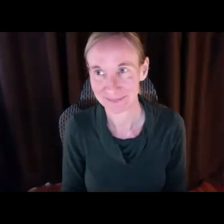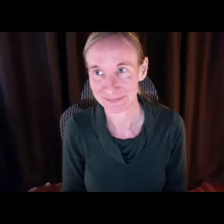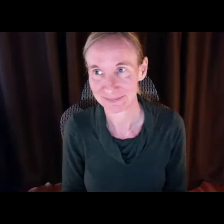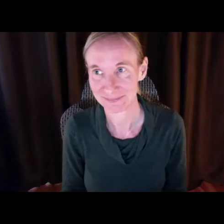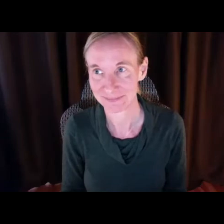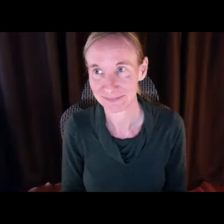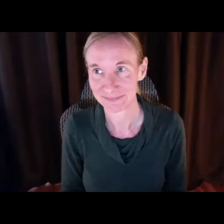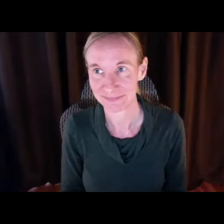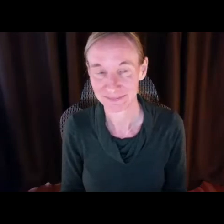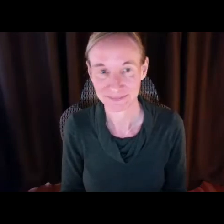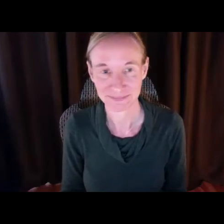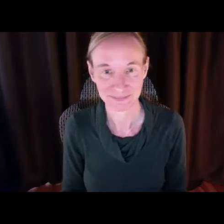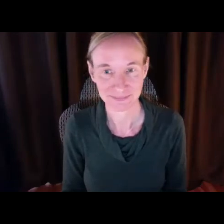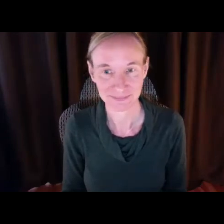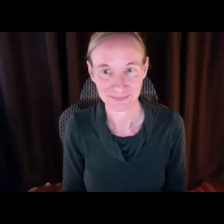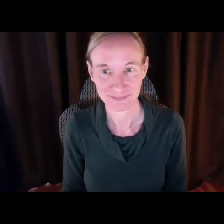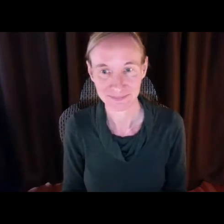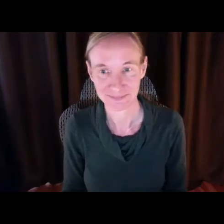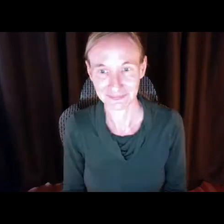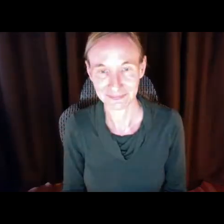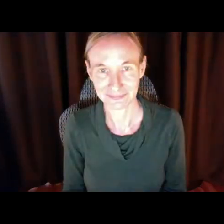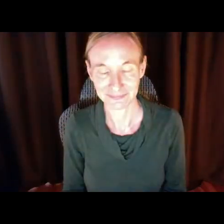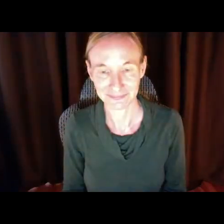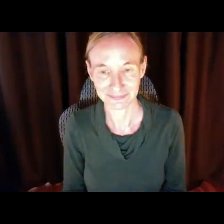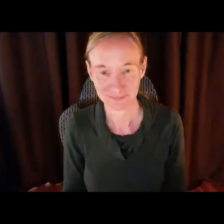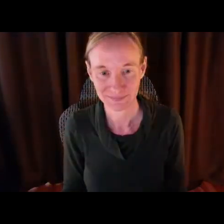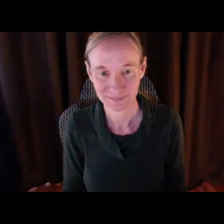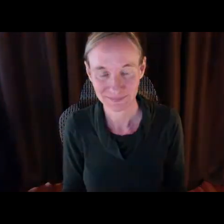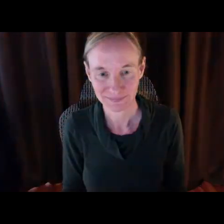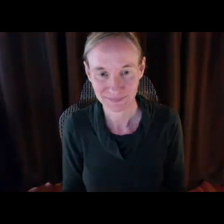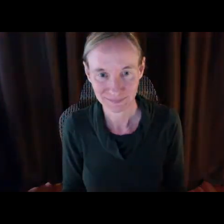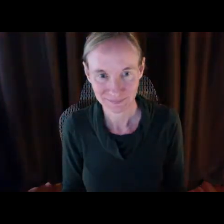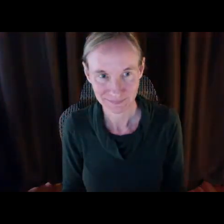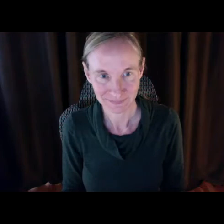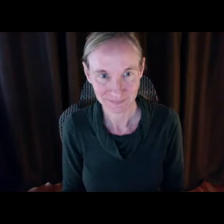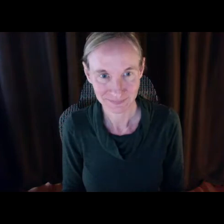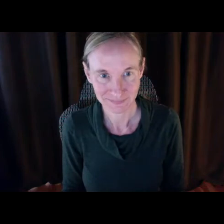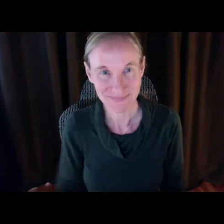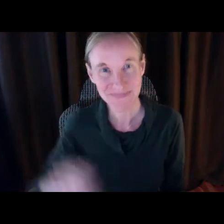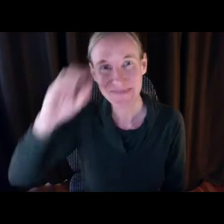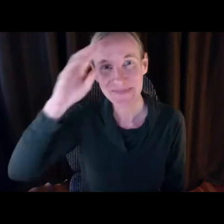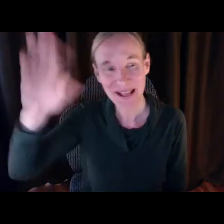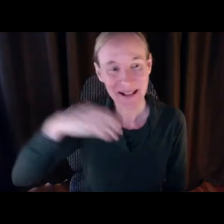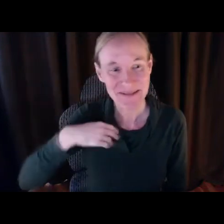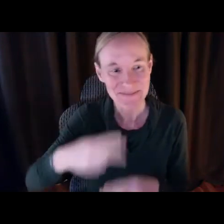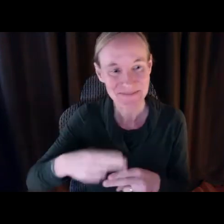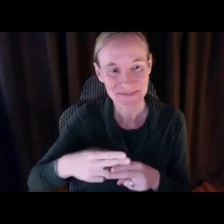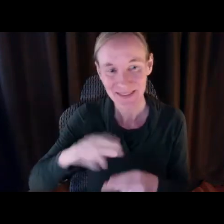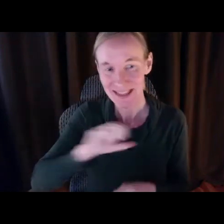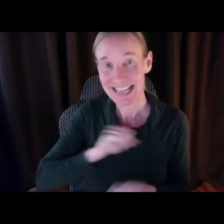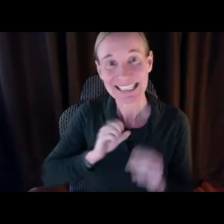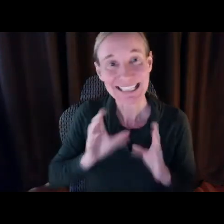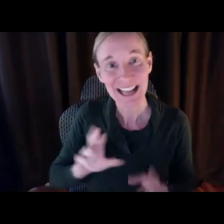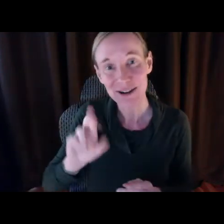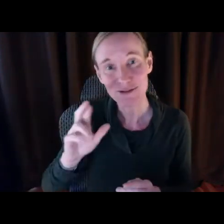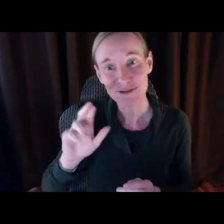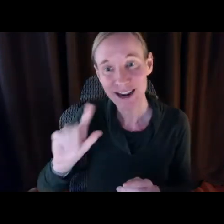May.